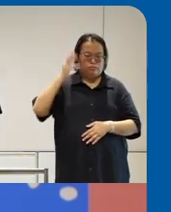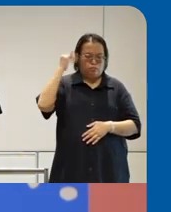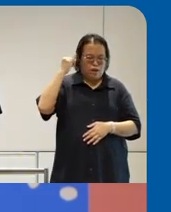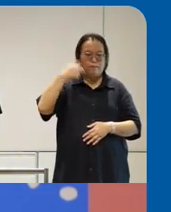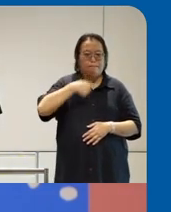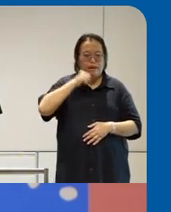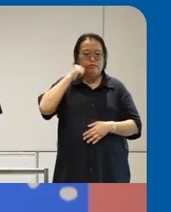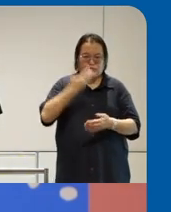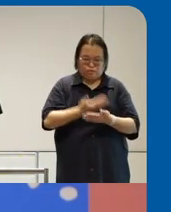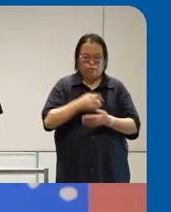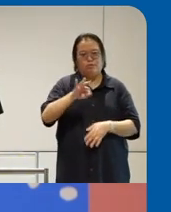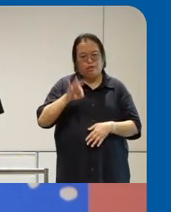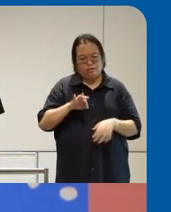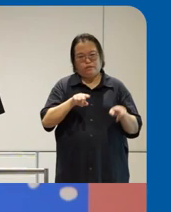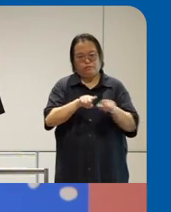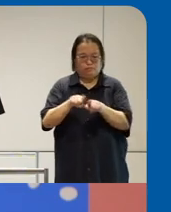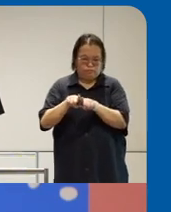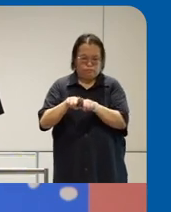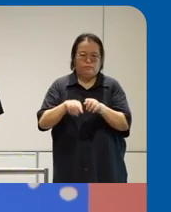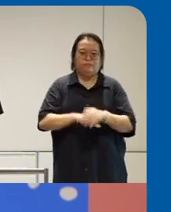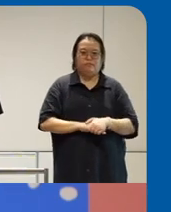you build inclusive technology I'm preaching the choir here all of you believe that's why